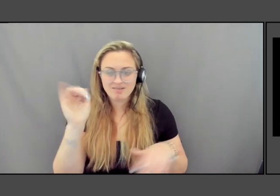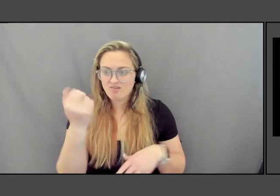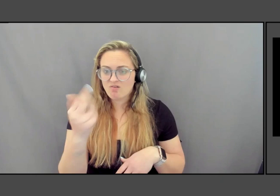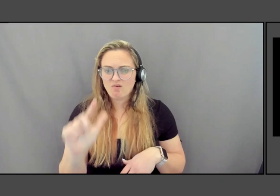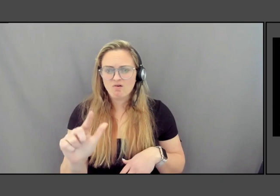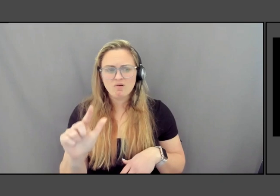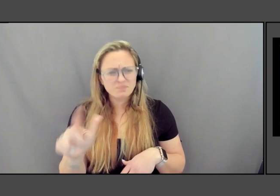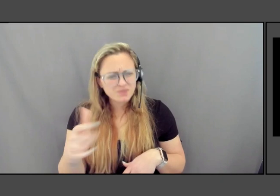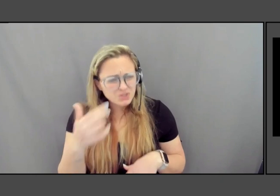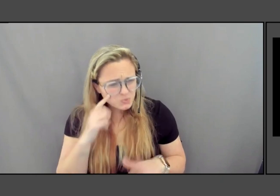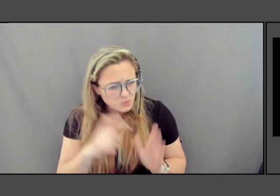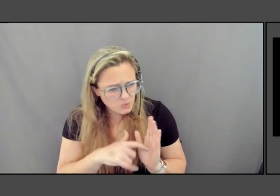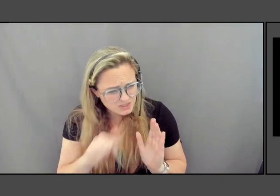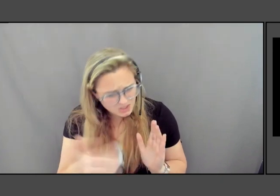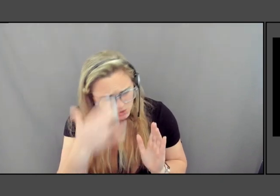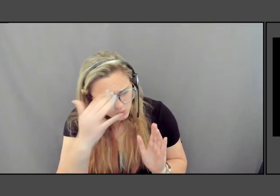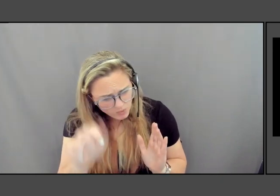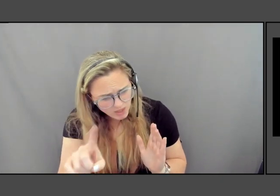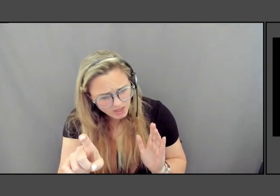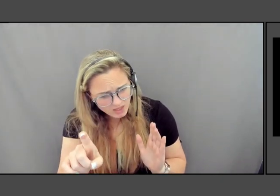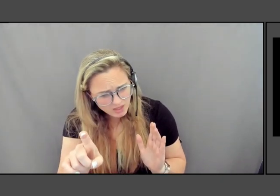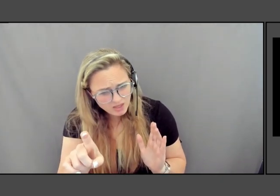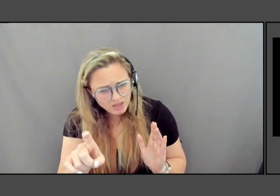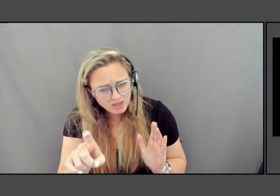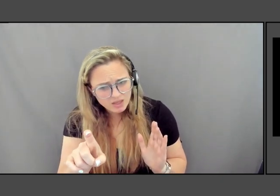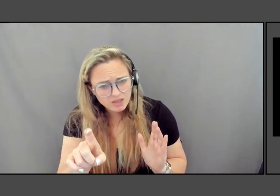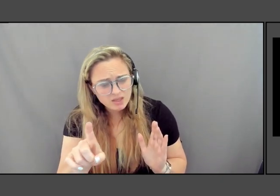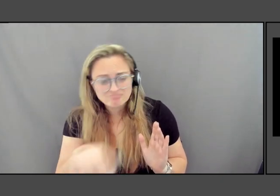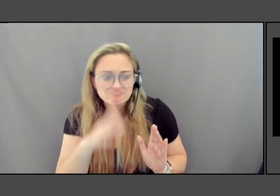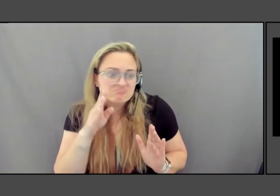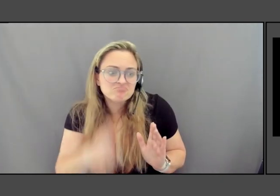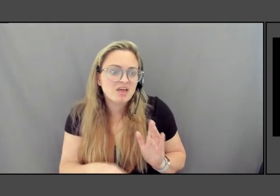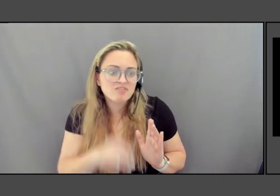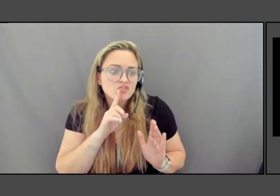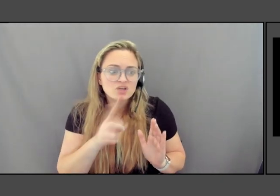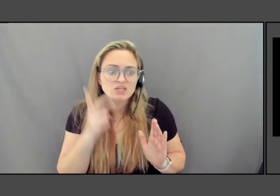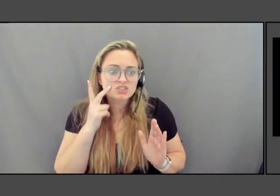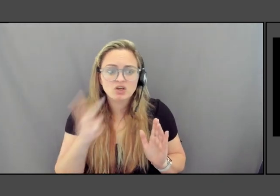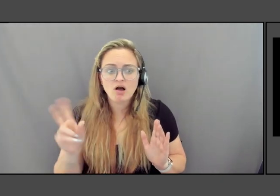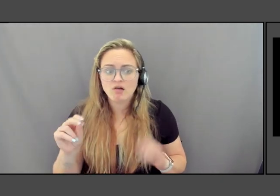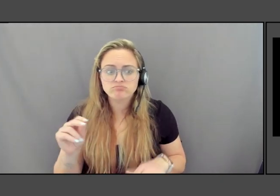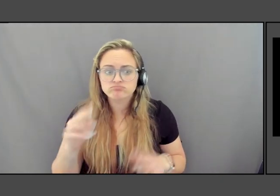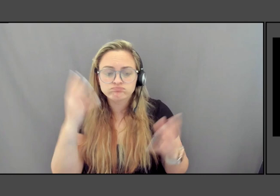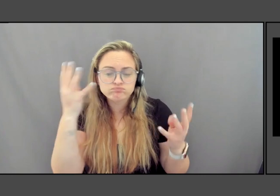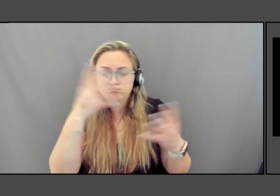Did you think about that when you're an undergraduate. I never saw that, like you know